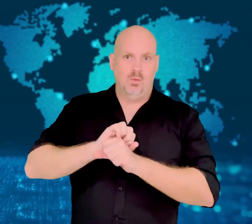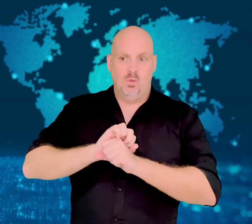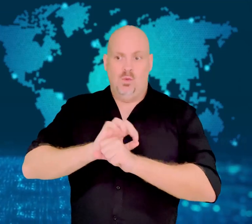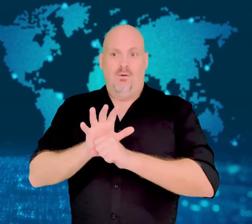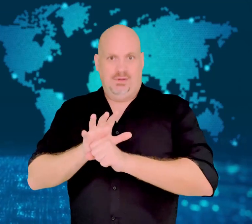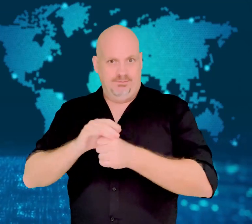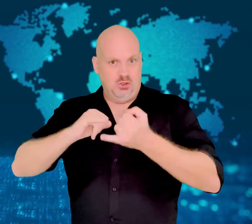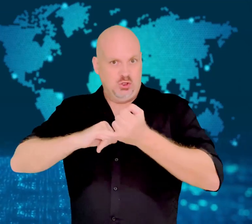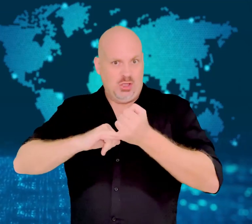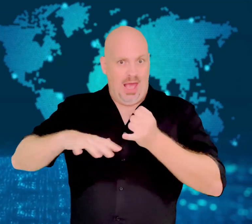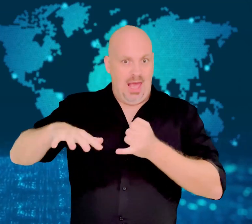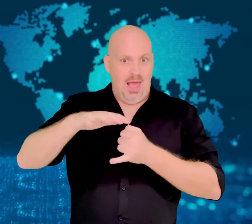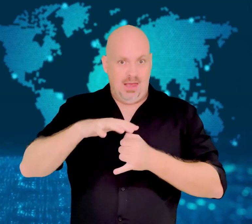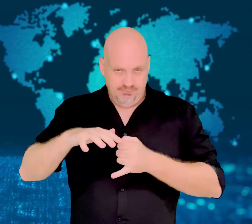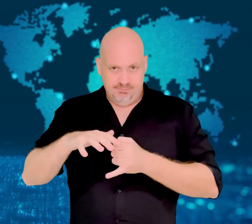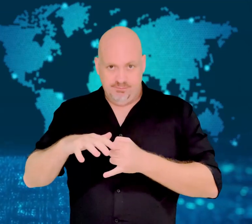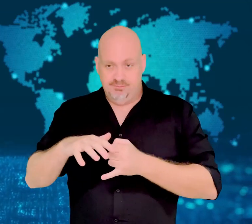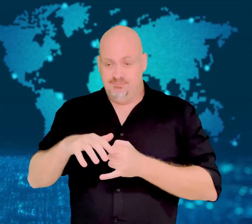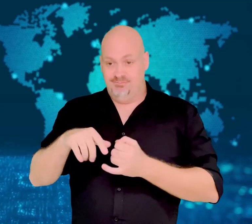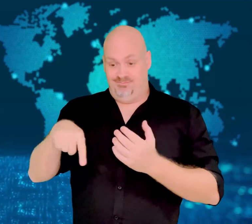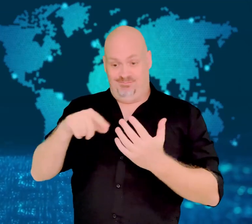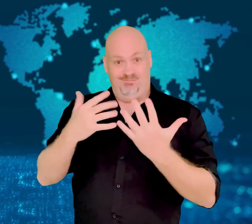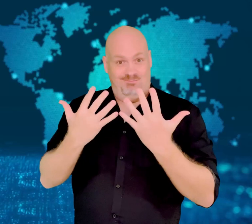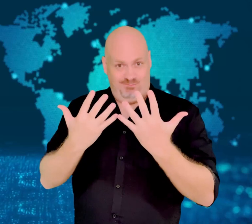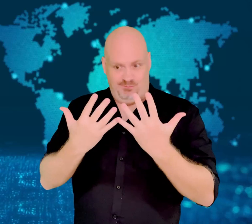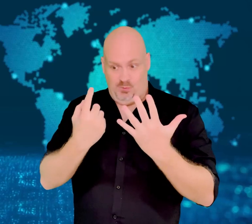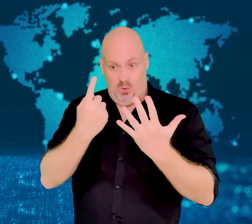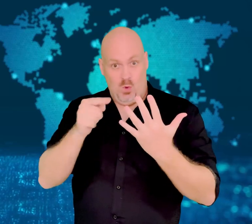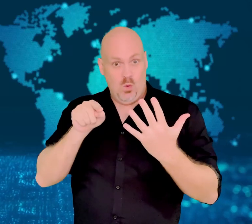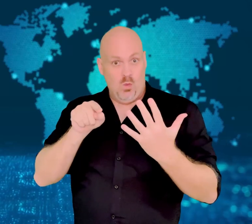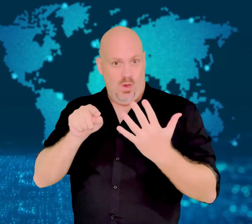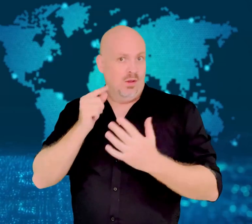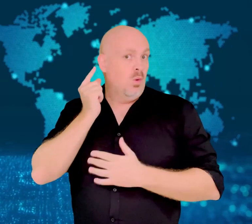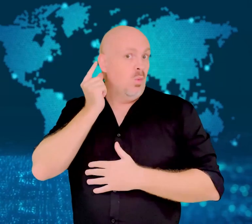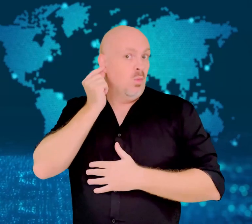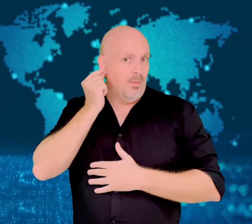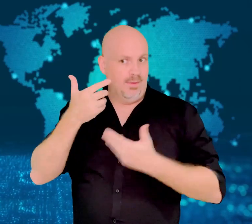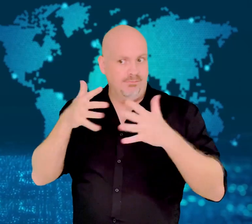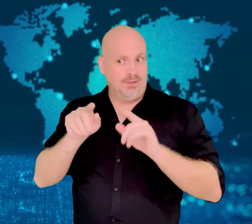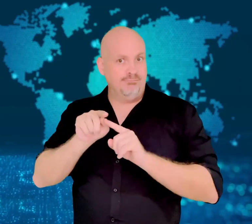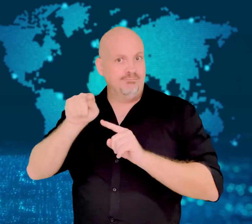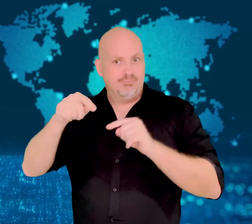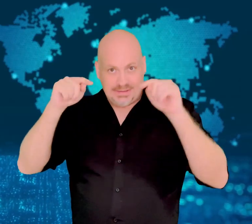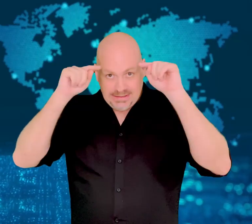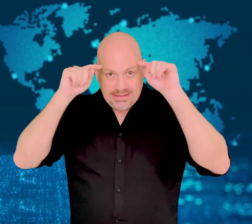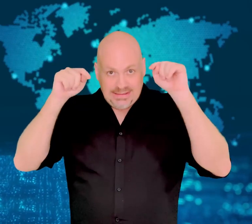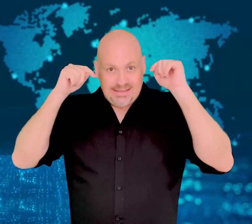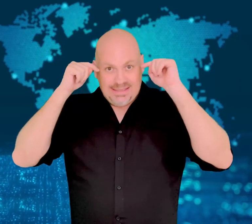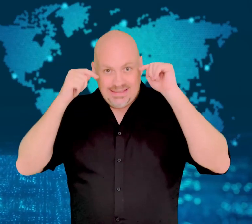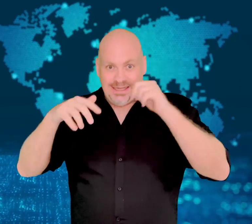One of those was a 31-year-old woman who had visited the park